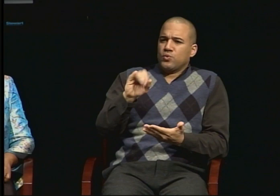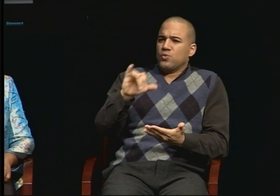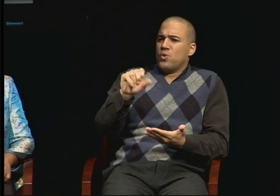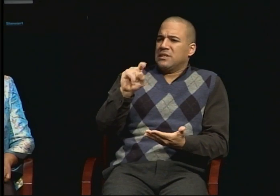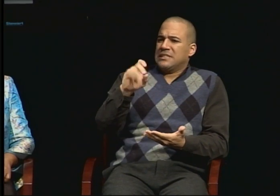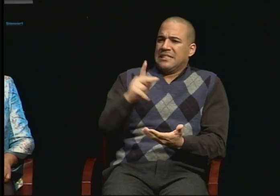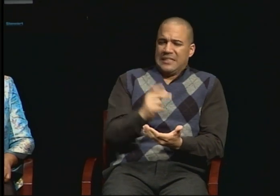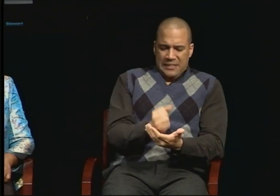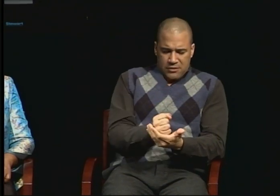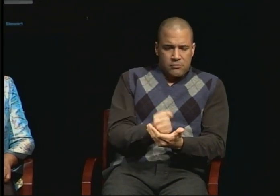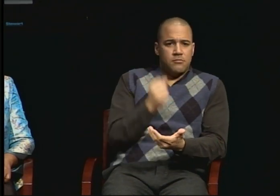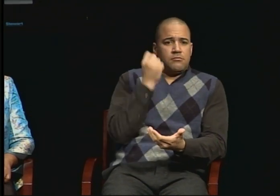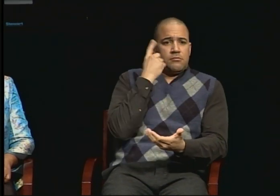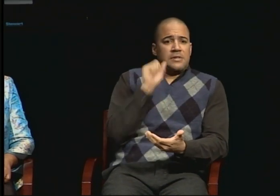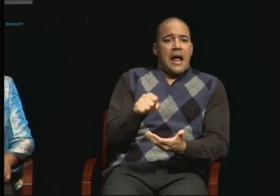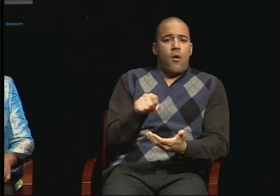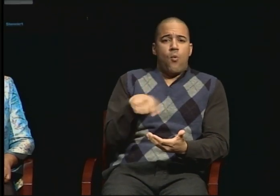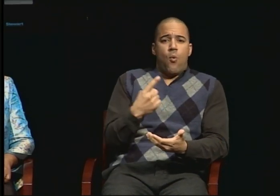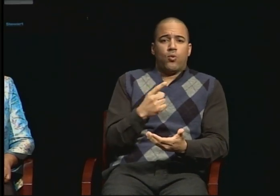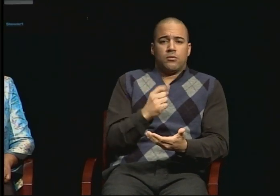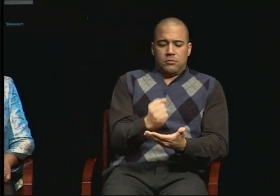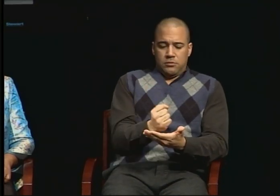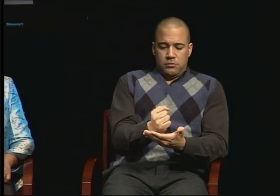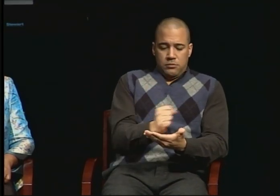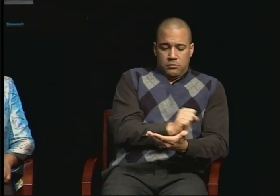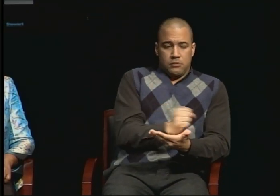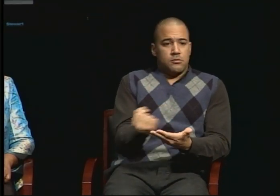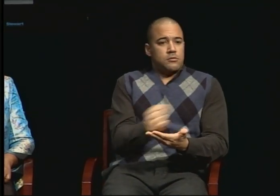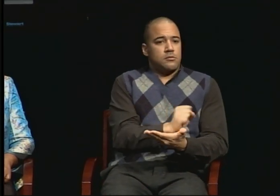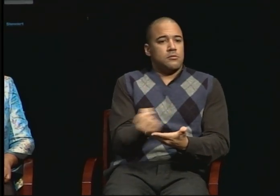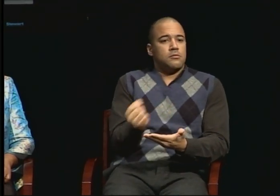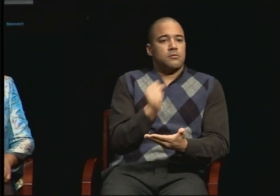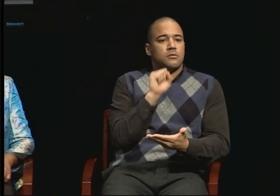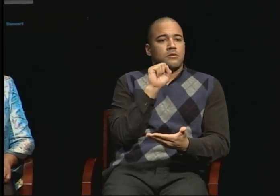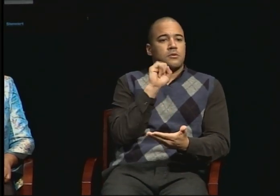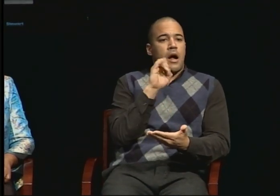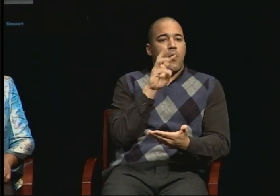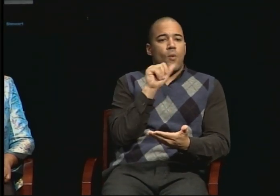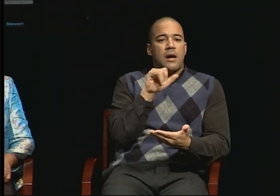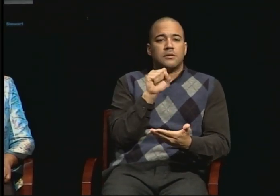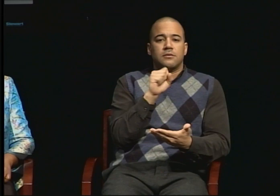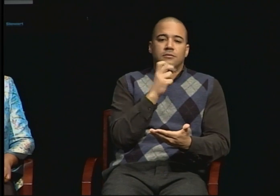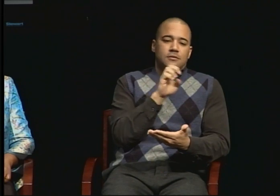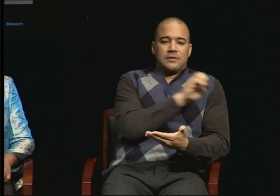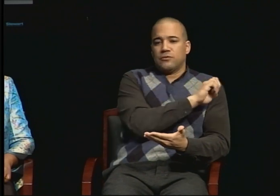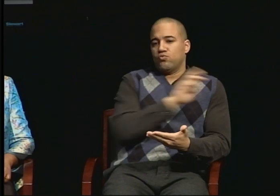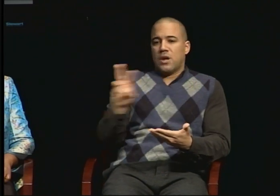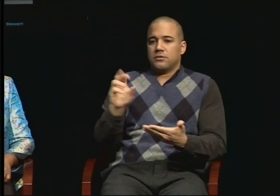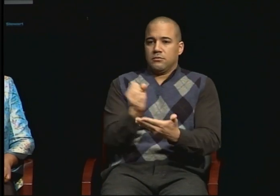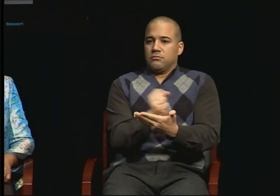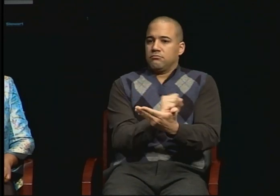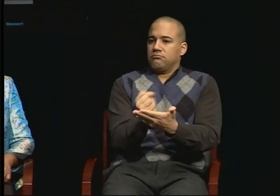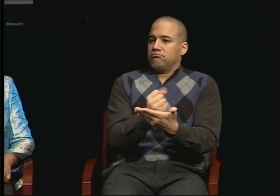It allows you to go east and west. But with a PhD you're able to go in any direction